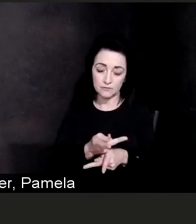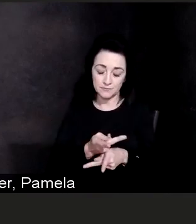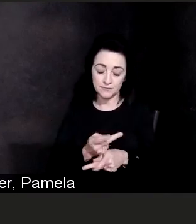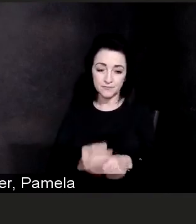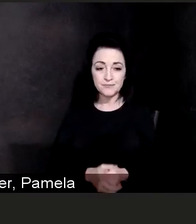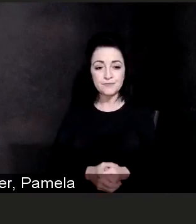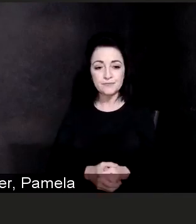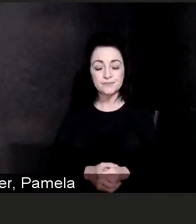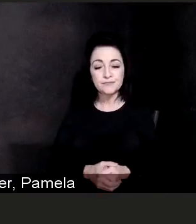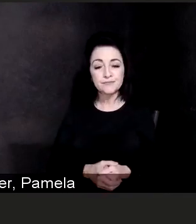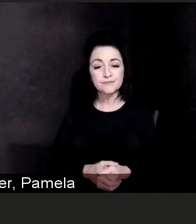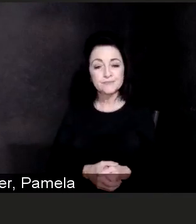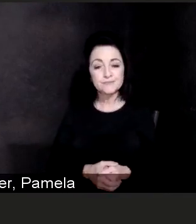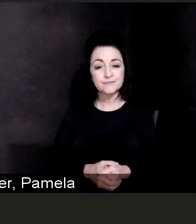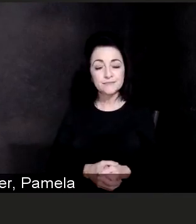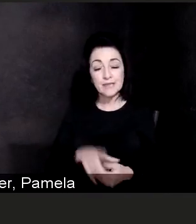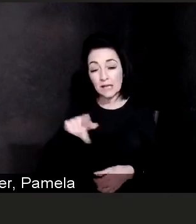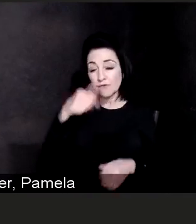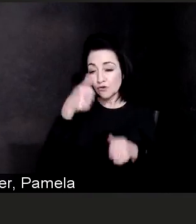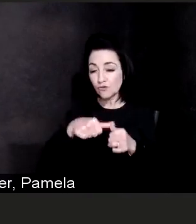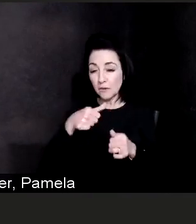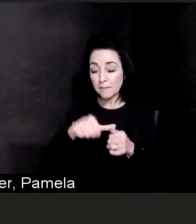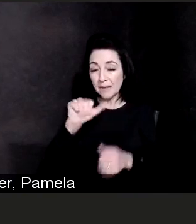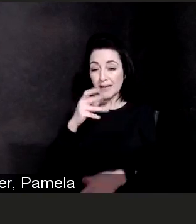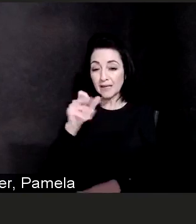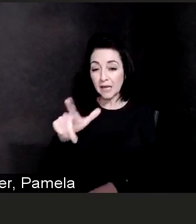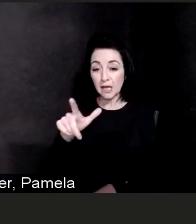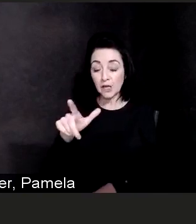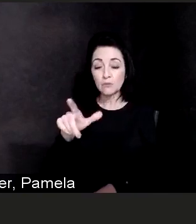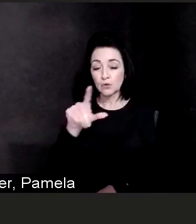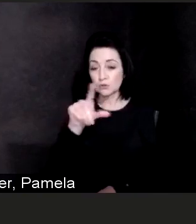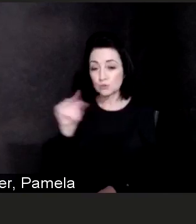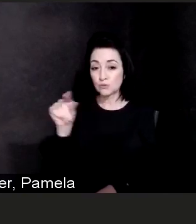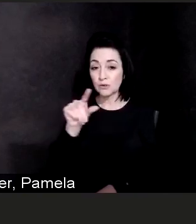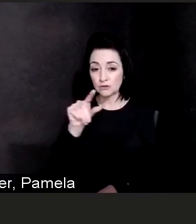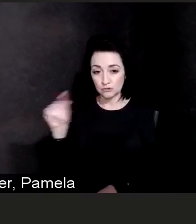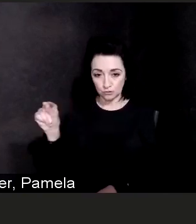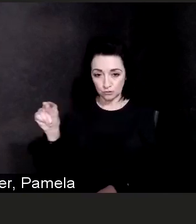at the end of April, 2020, and also that lasted